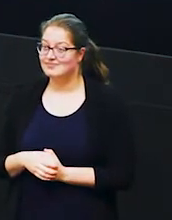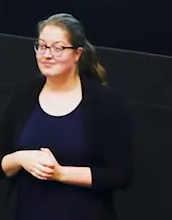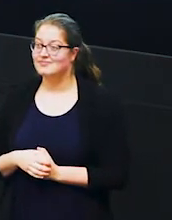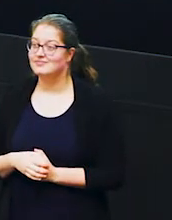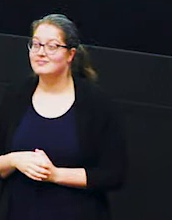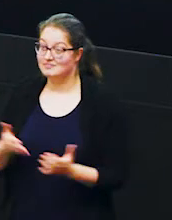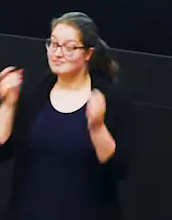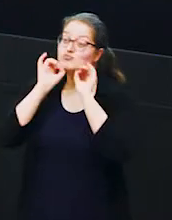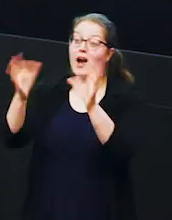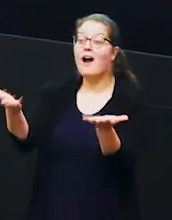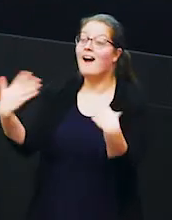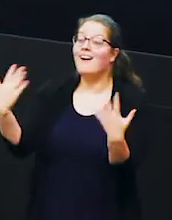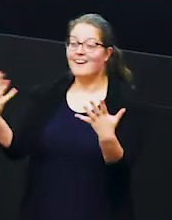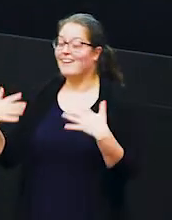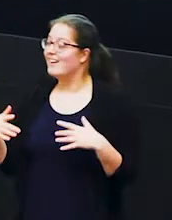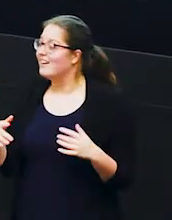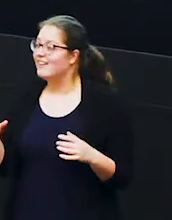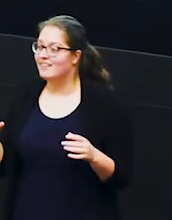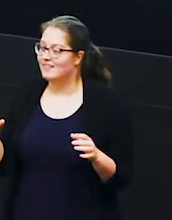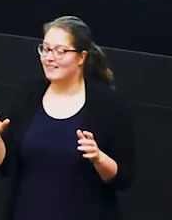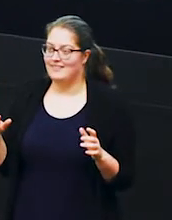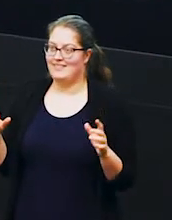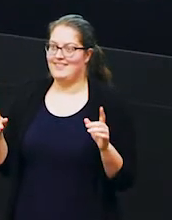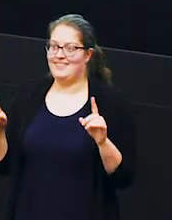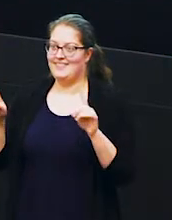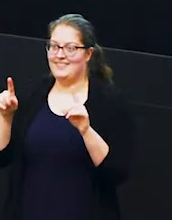go shout it out at me you can tell me i've got a thousand